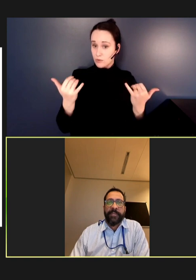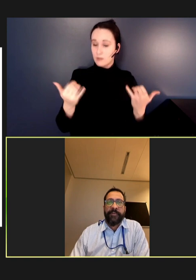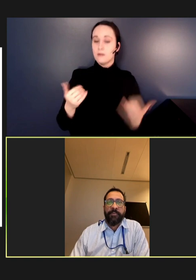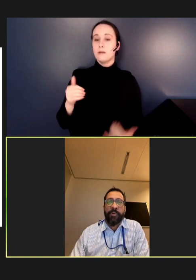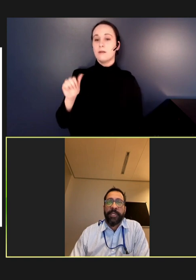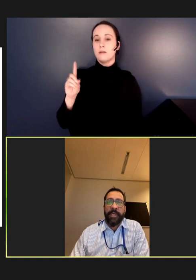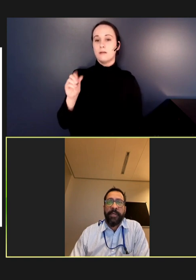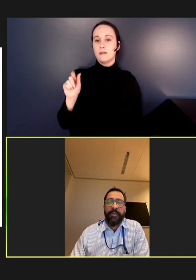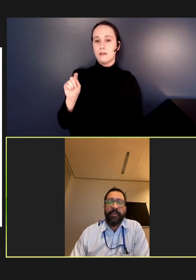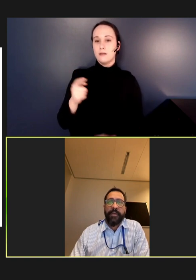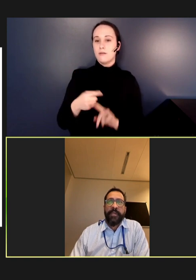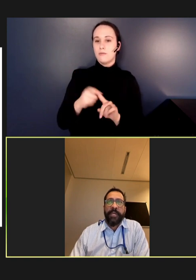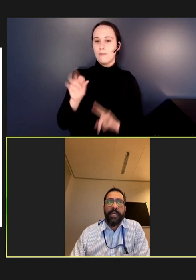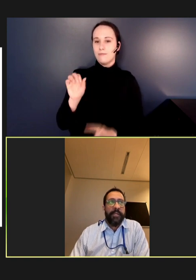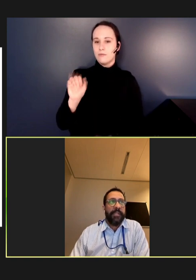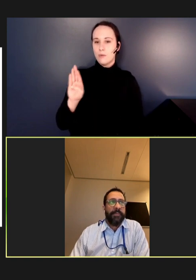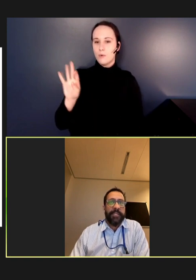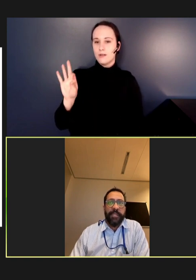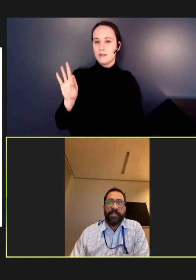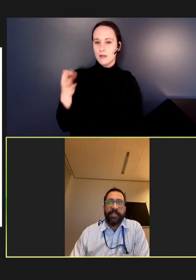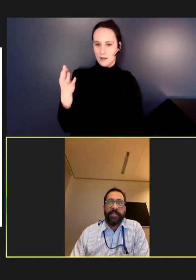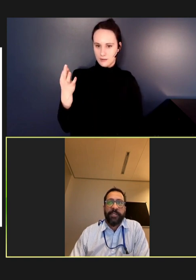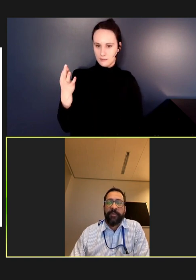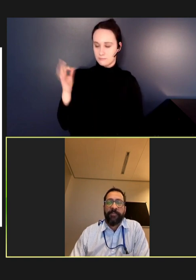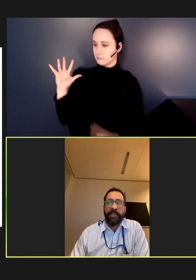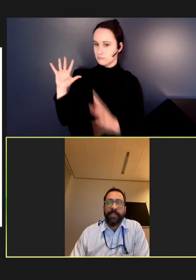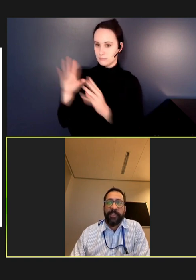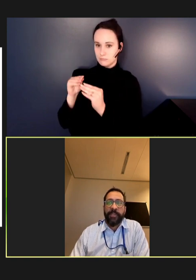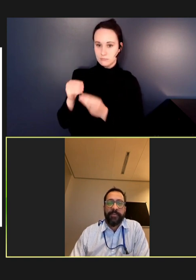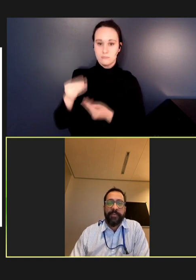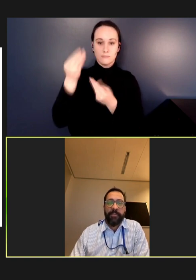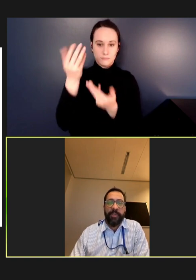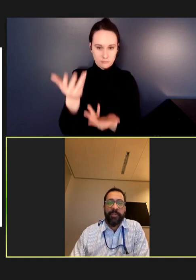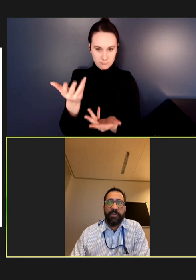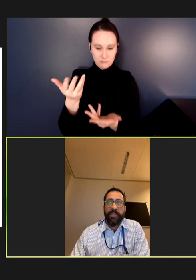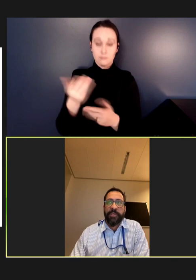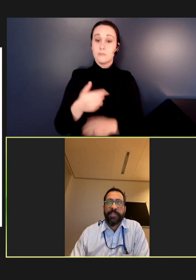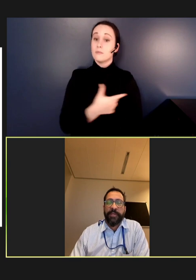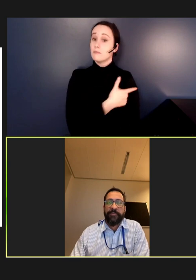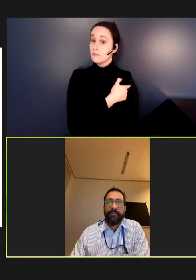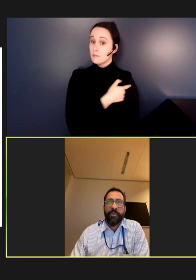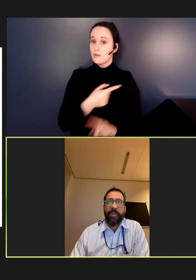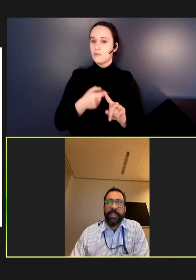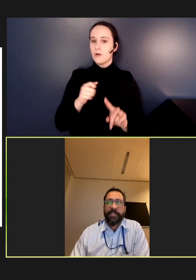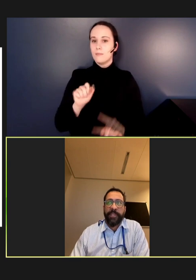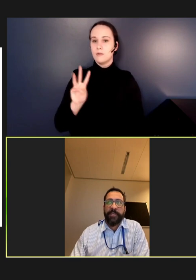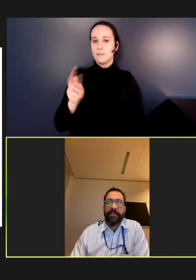of February 9th and the immunization data are from the latest WHO UNICEF joint estimate of